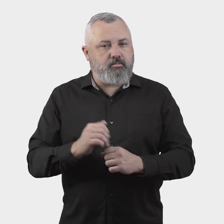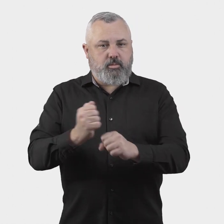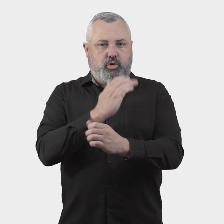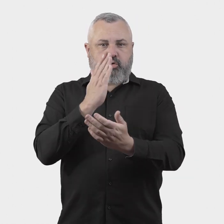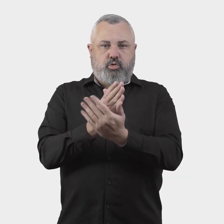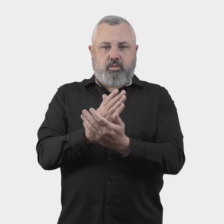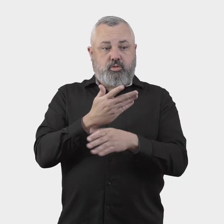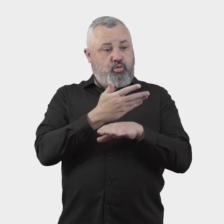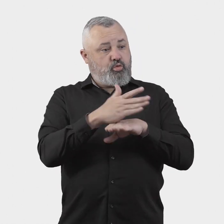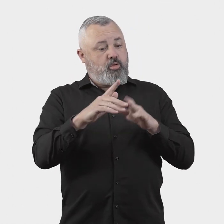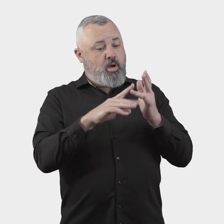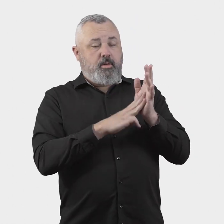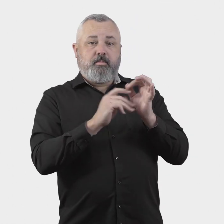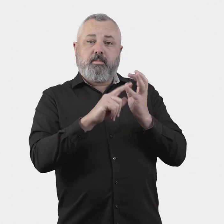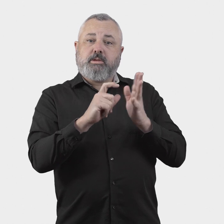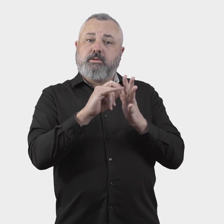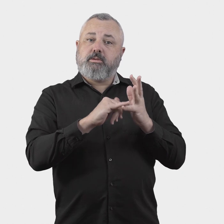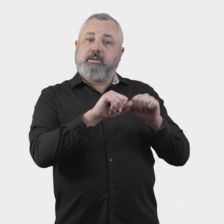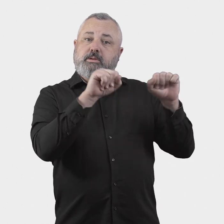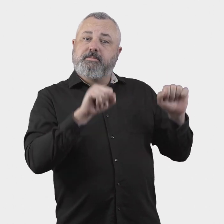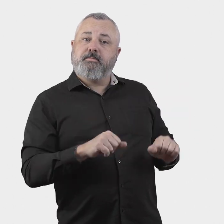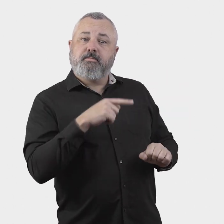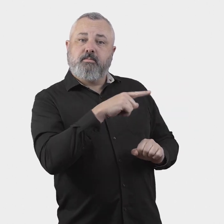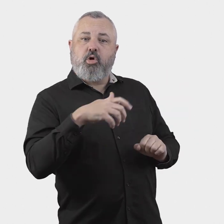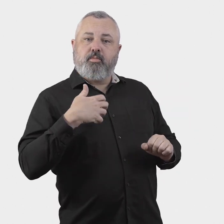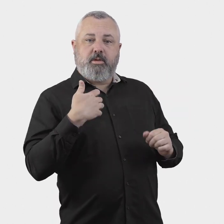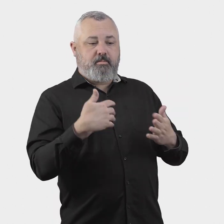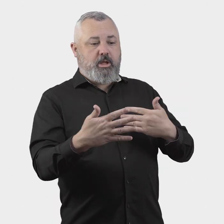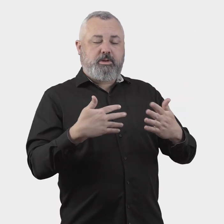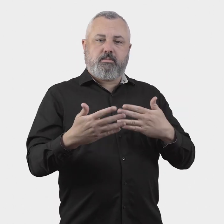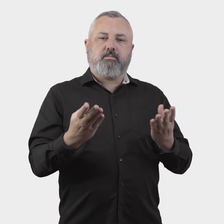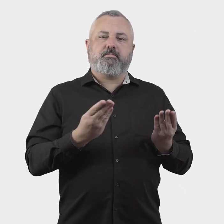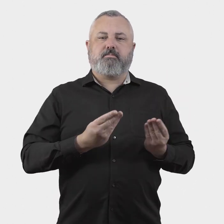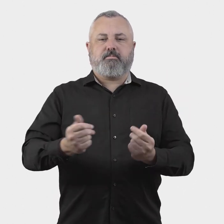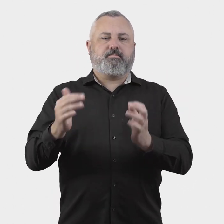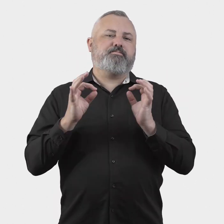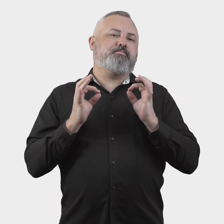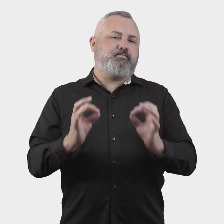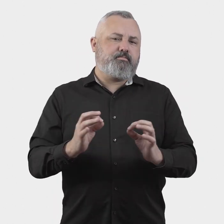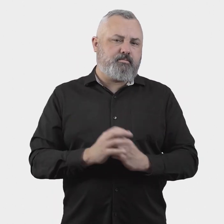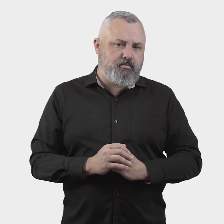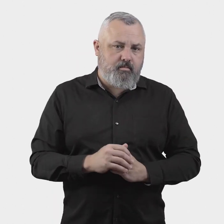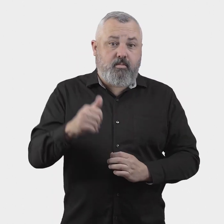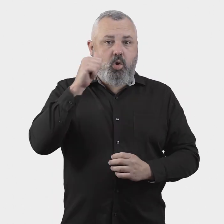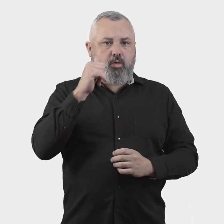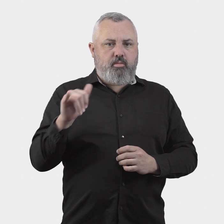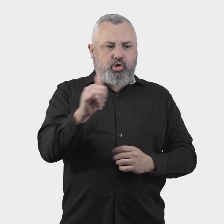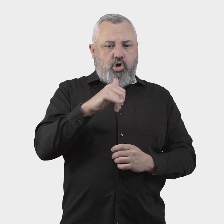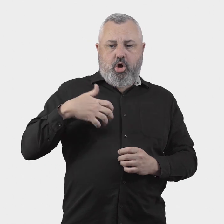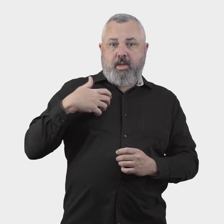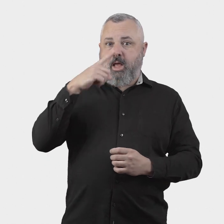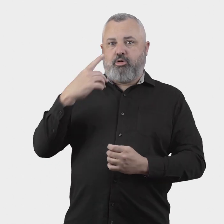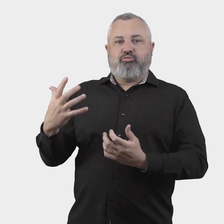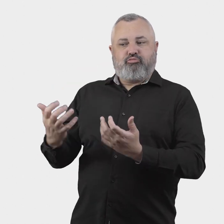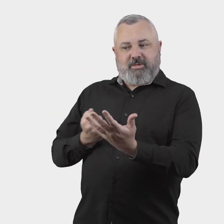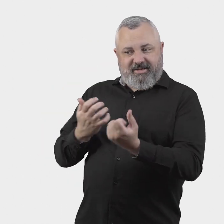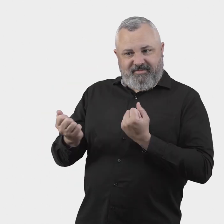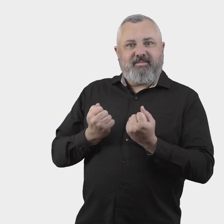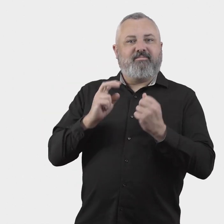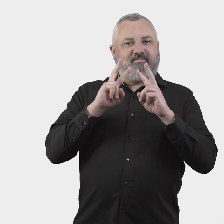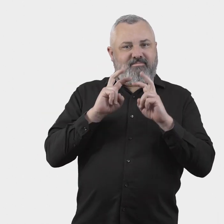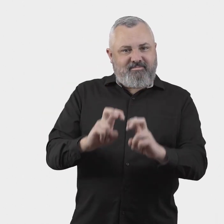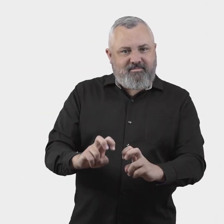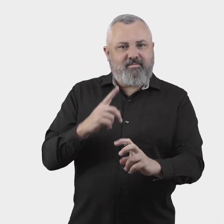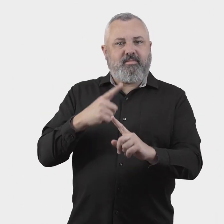Determining which complaints the Aviation Industry Ombuds Scheme can investigate, and which complaints it cannot,